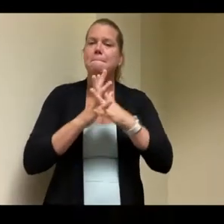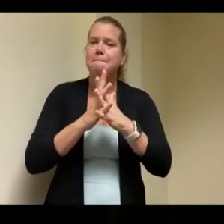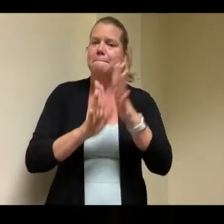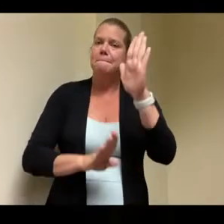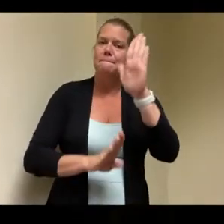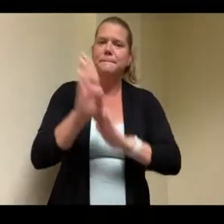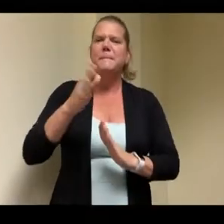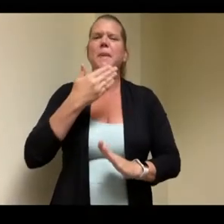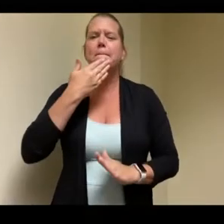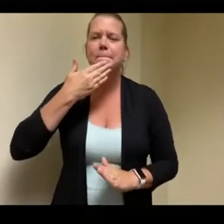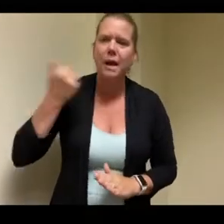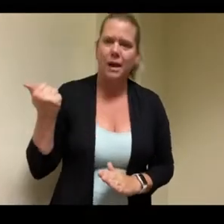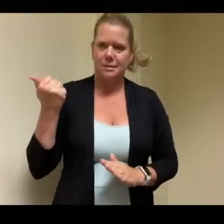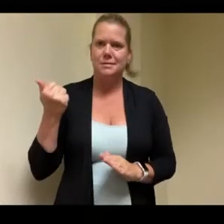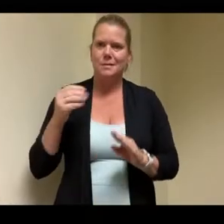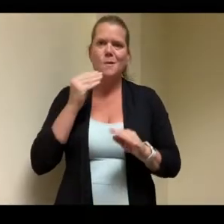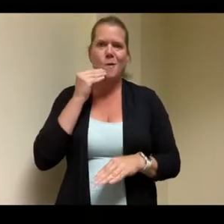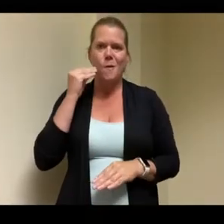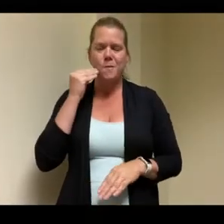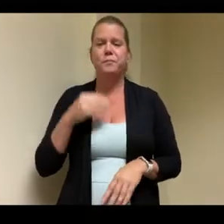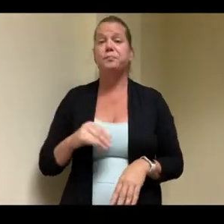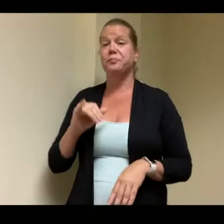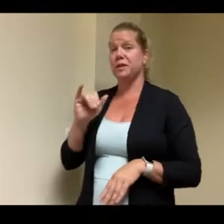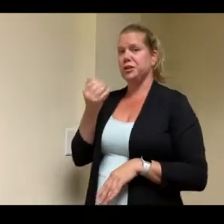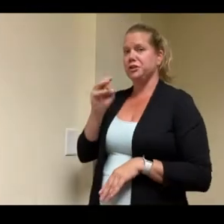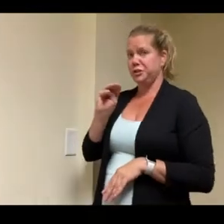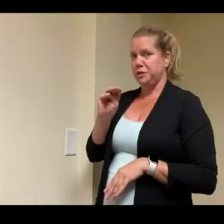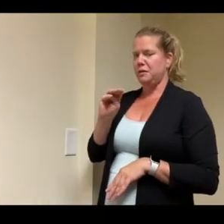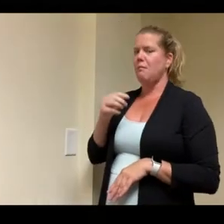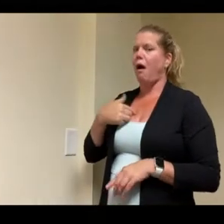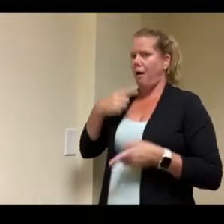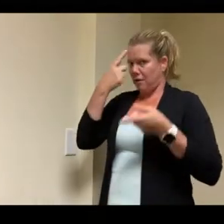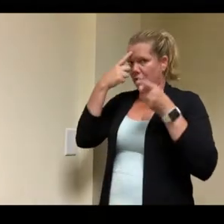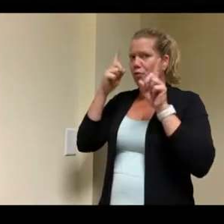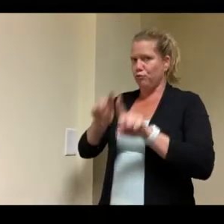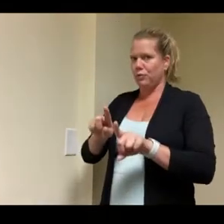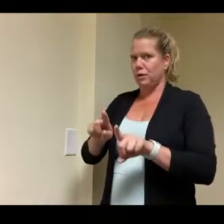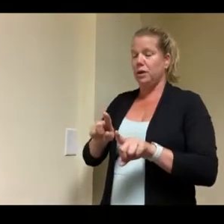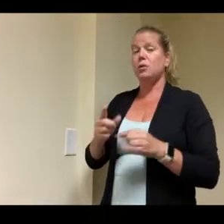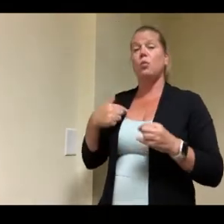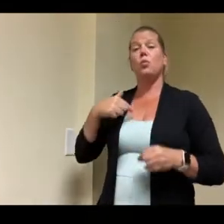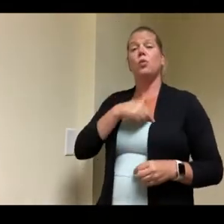and as rob said we we have um 23 group homes scattered throughout the